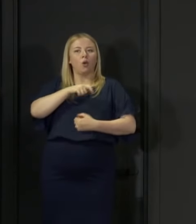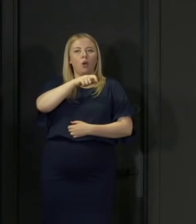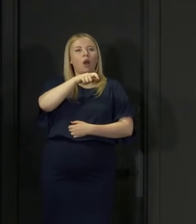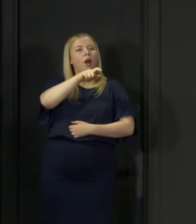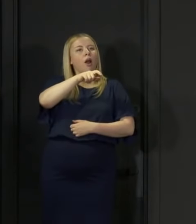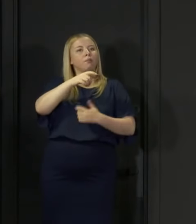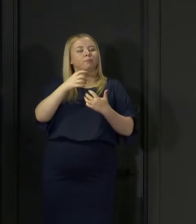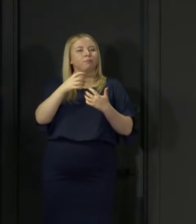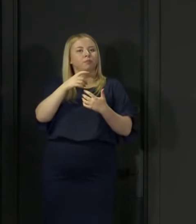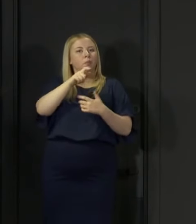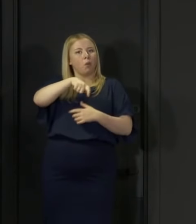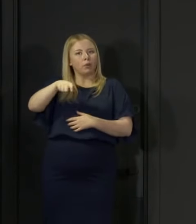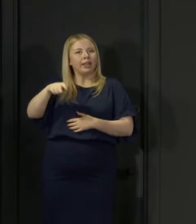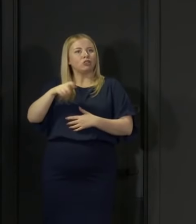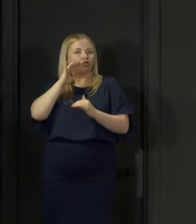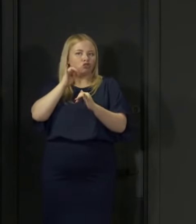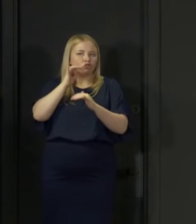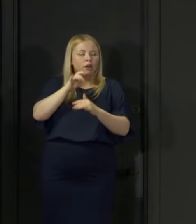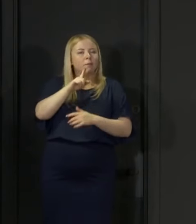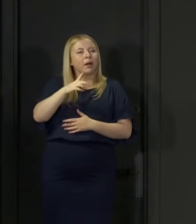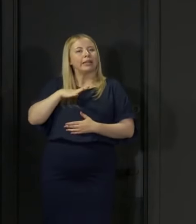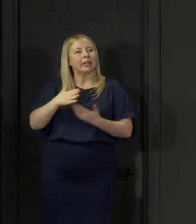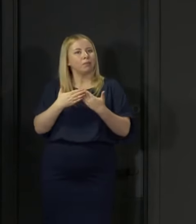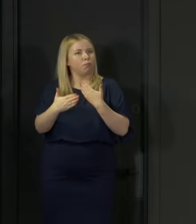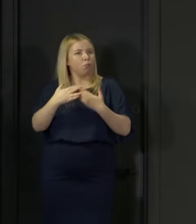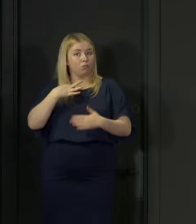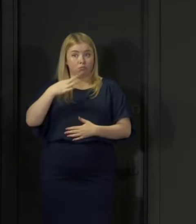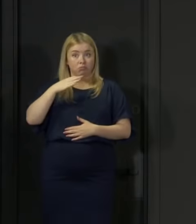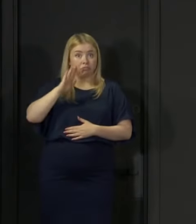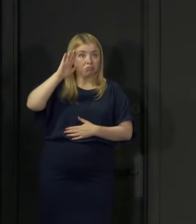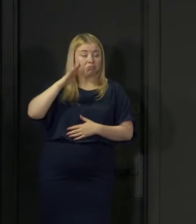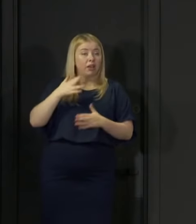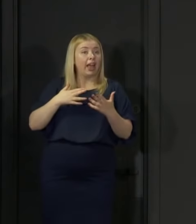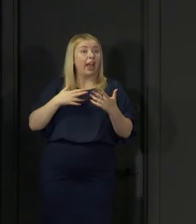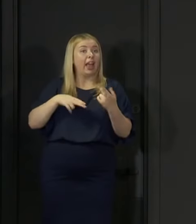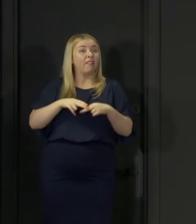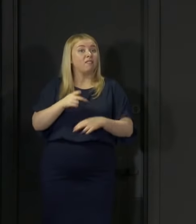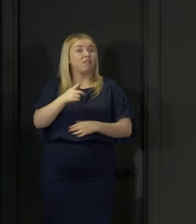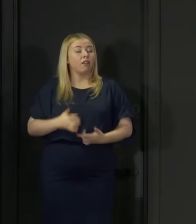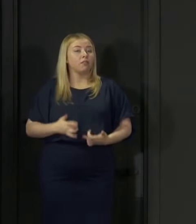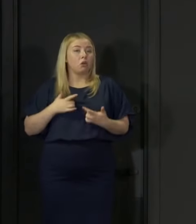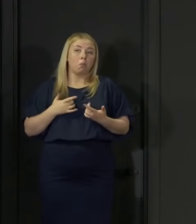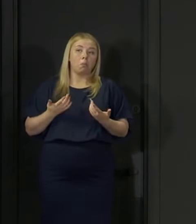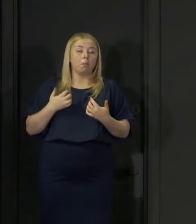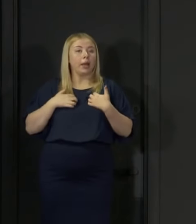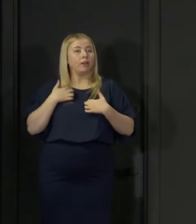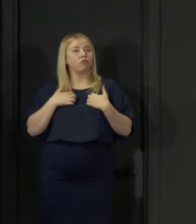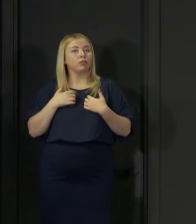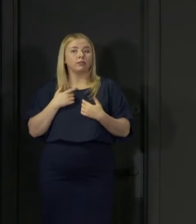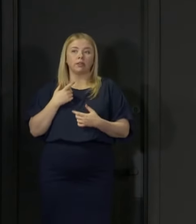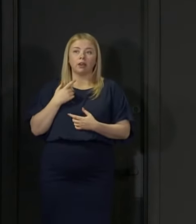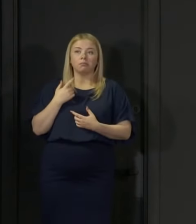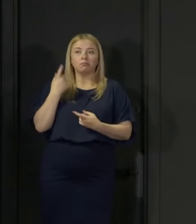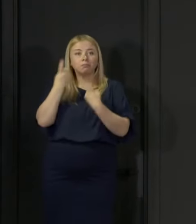But we will also need volunteers over and above that so I would urge anyone who is interested to find out more on the Scottish Government's Twitter feed.